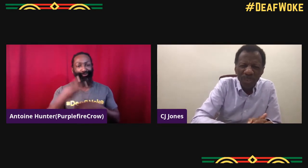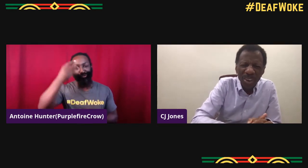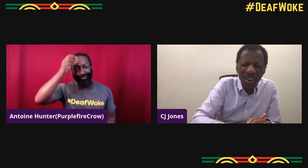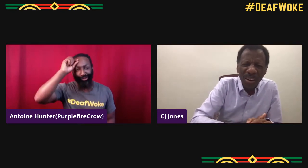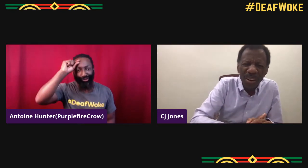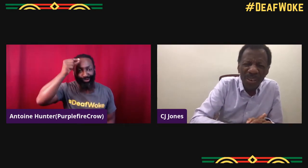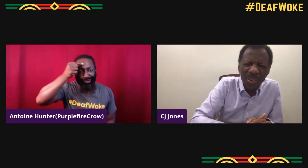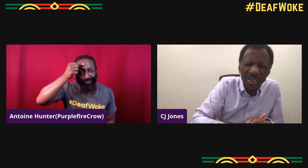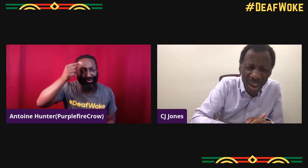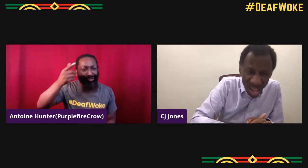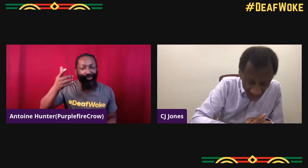Right.